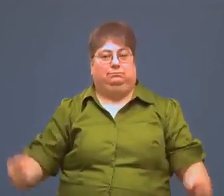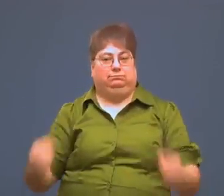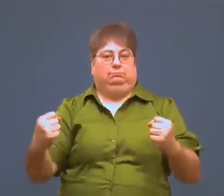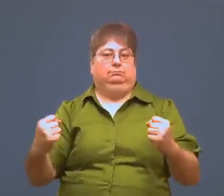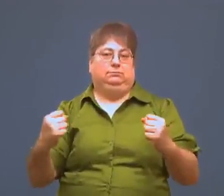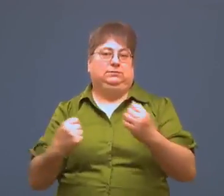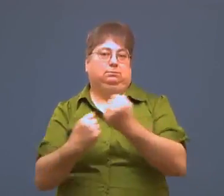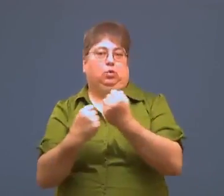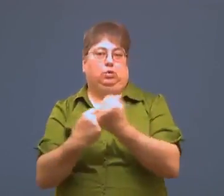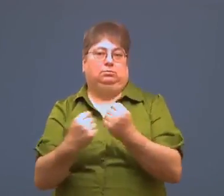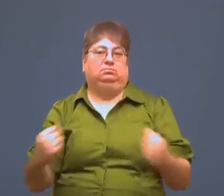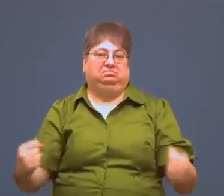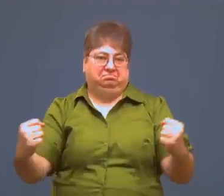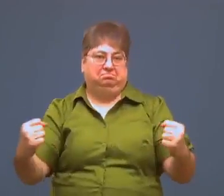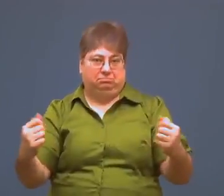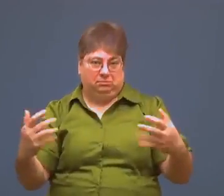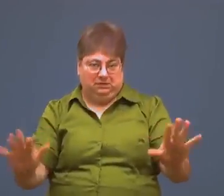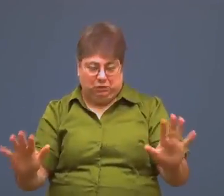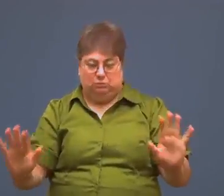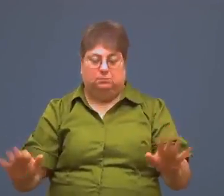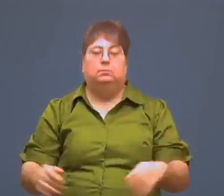to support the car.